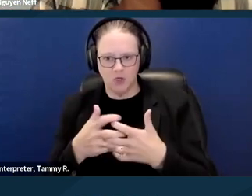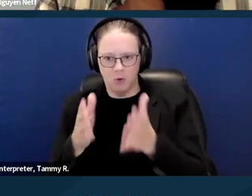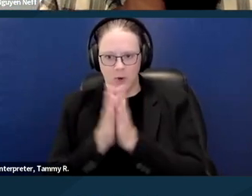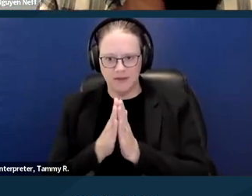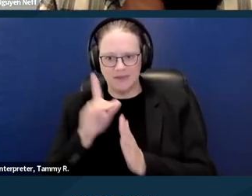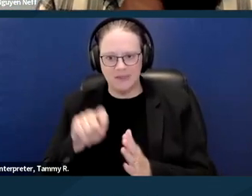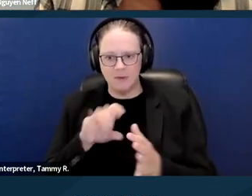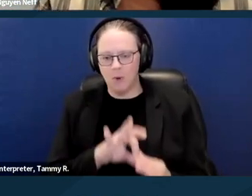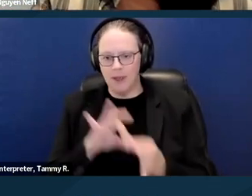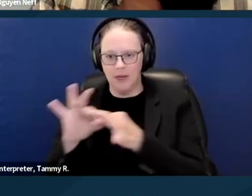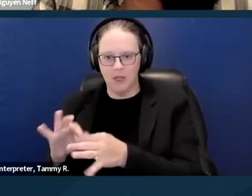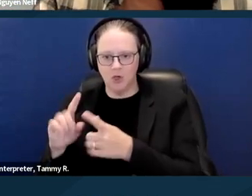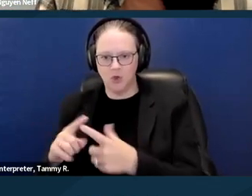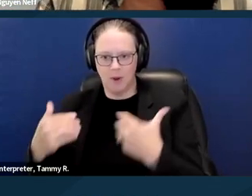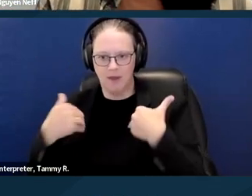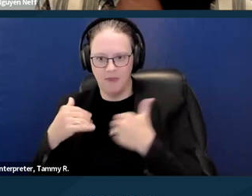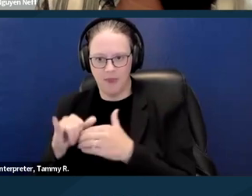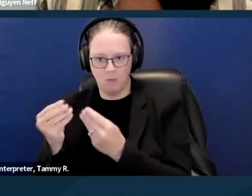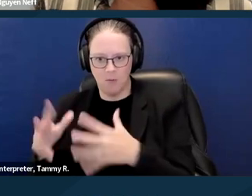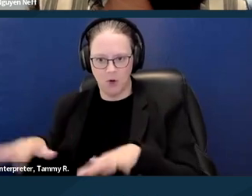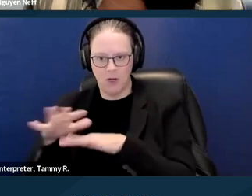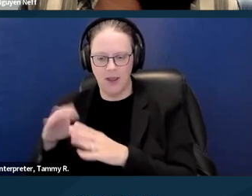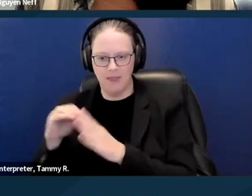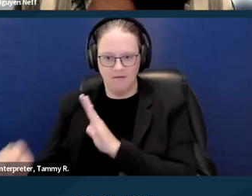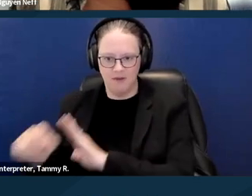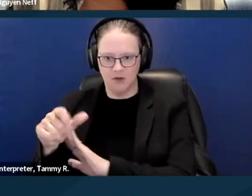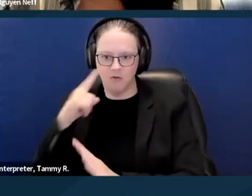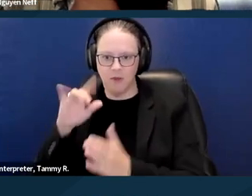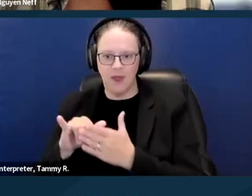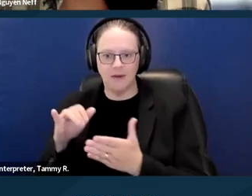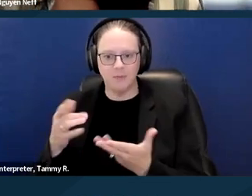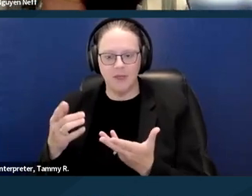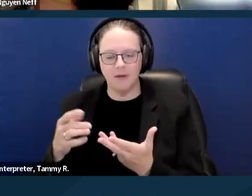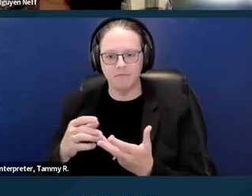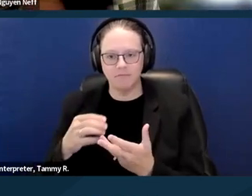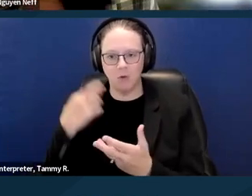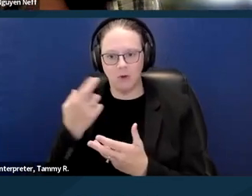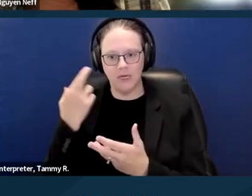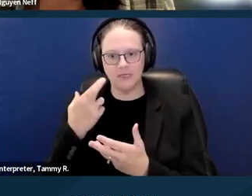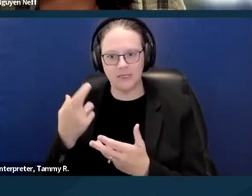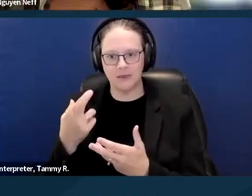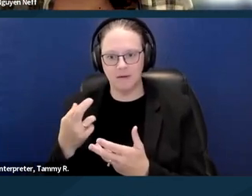or the eviction for it to be an affirmative defense in an unlawful detainer, right? So let's say for example,